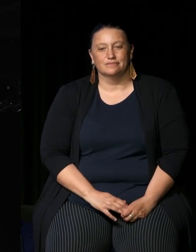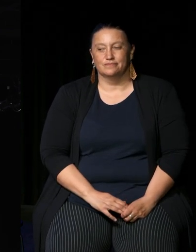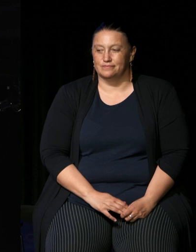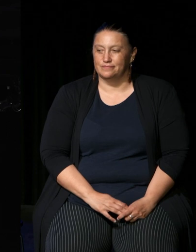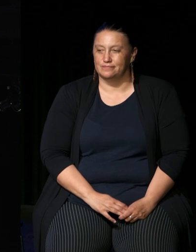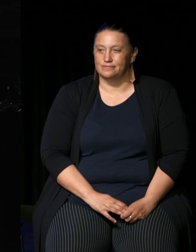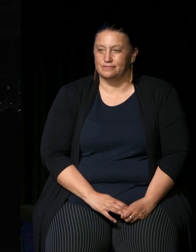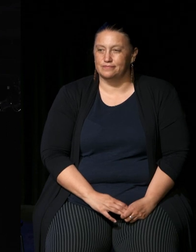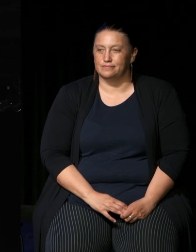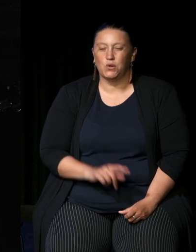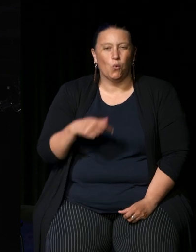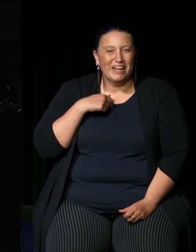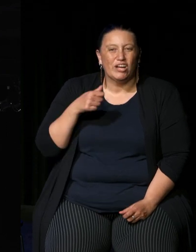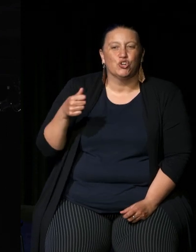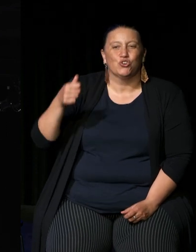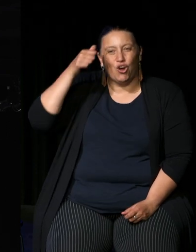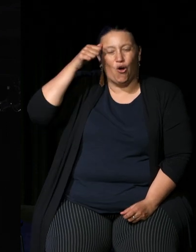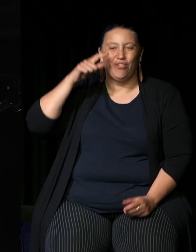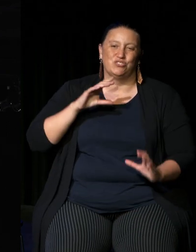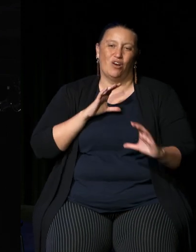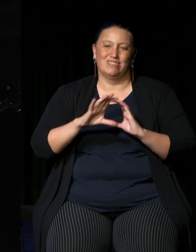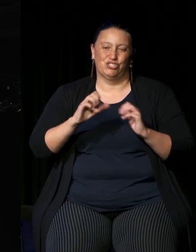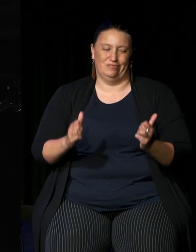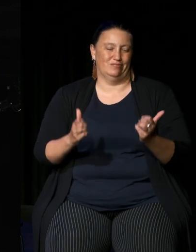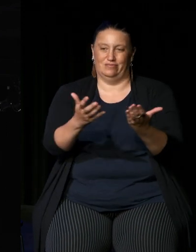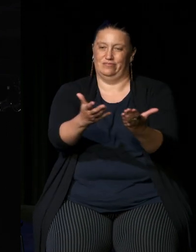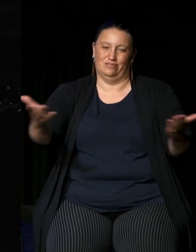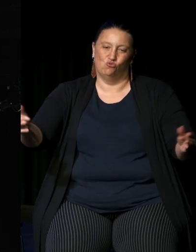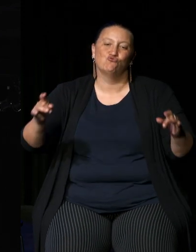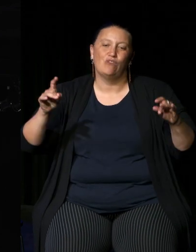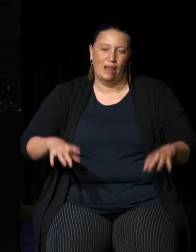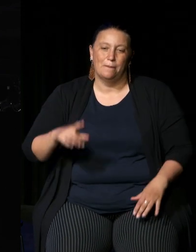um this conversation needs to go to the Australian people it's been in Canberra enough